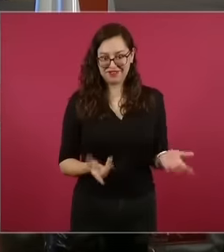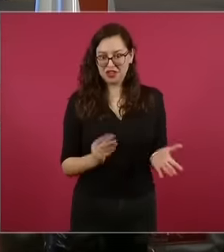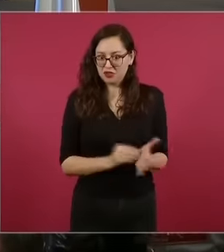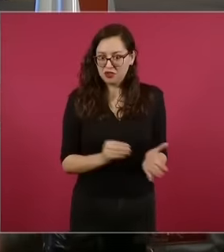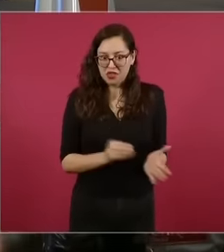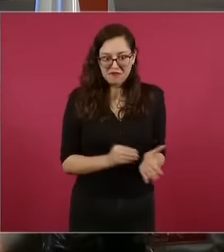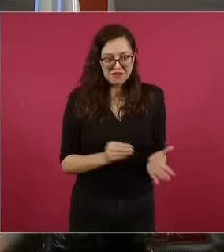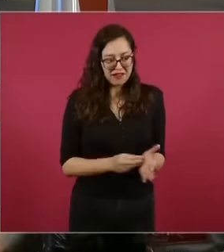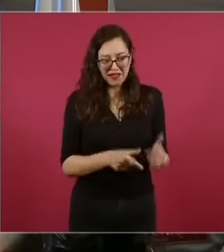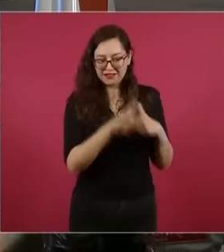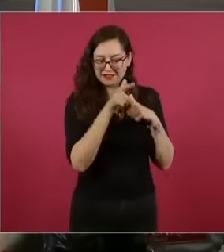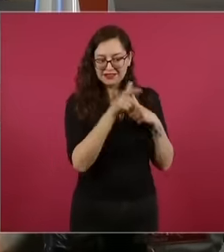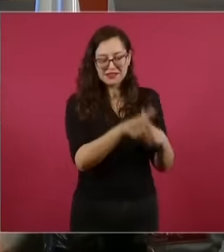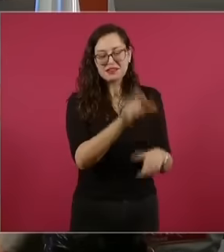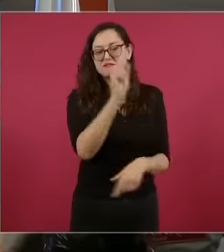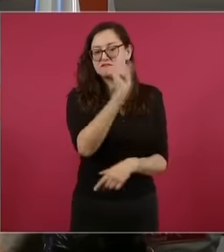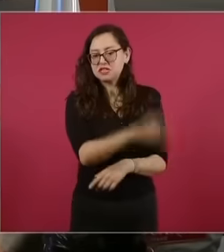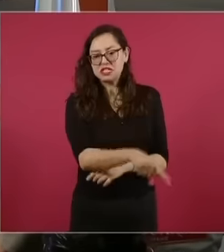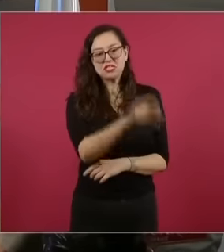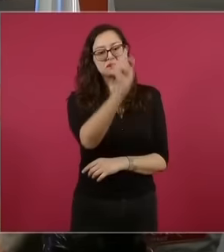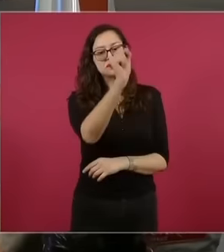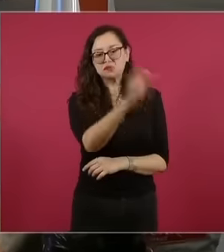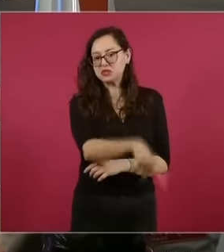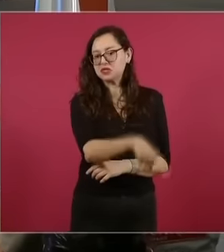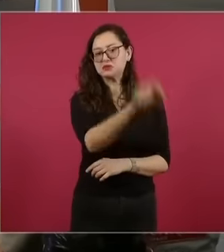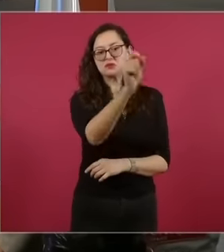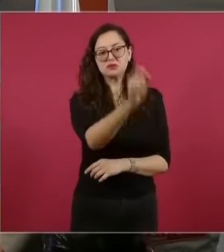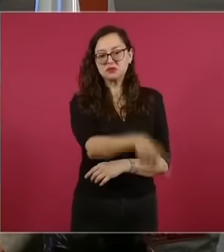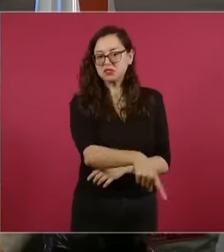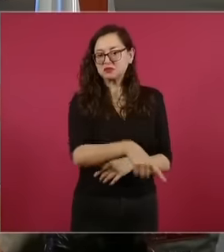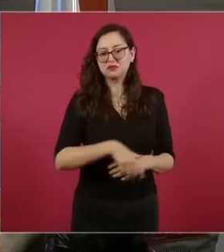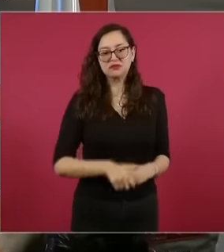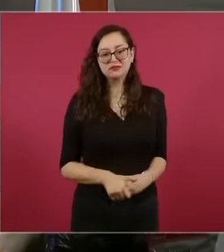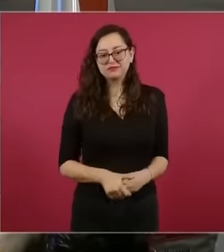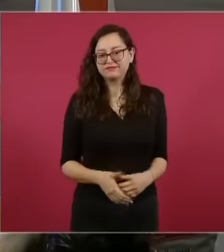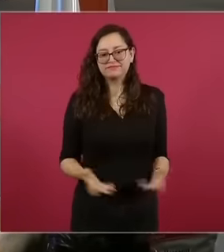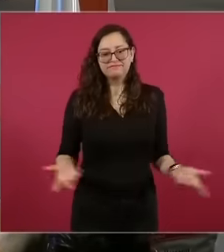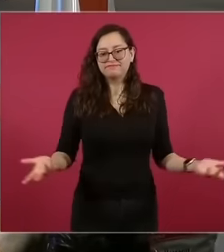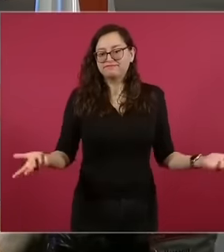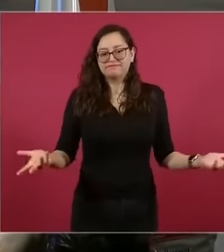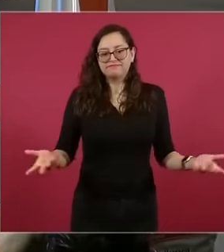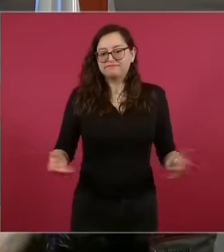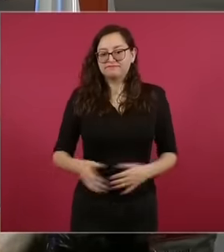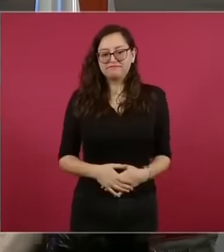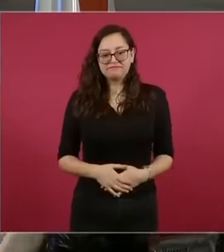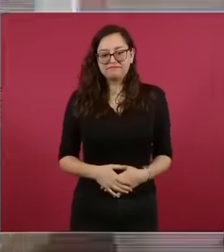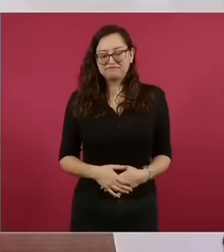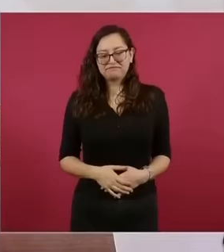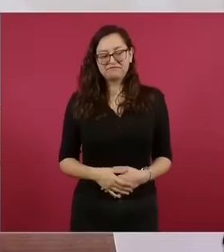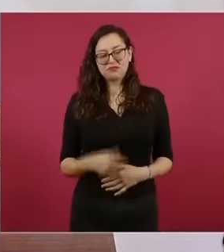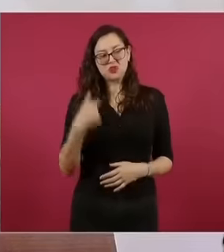with the same thing, you can't expect much from them